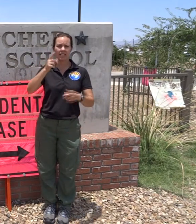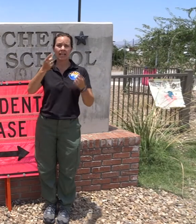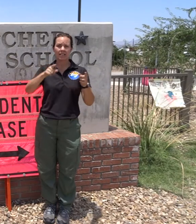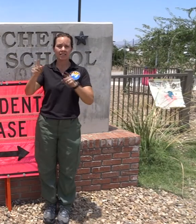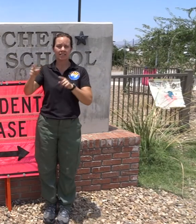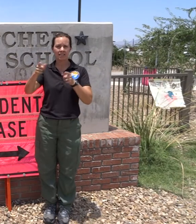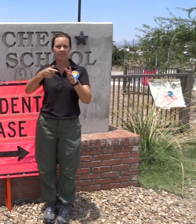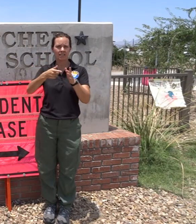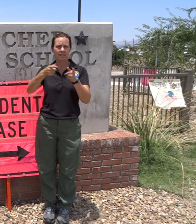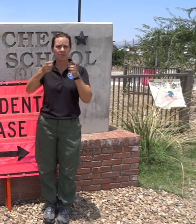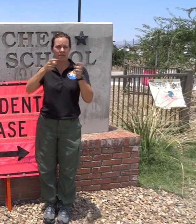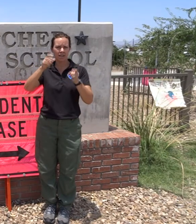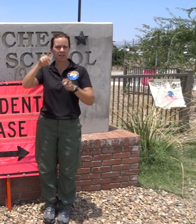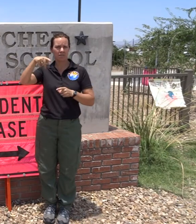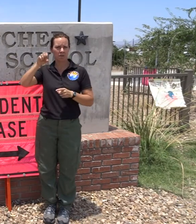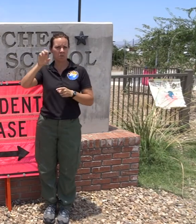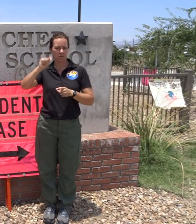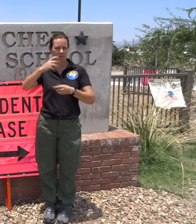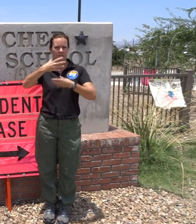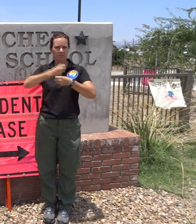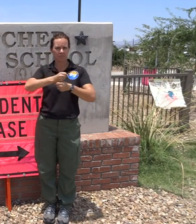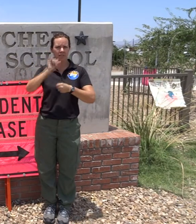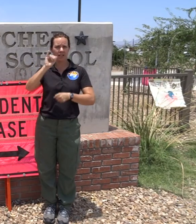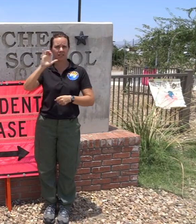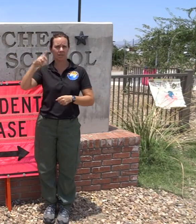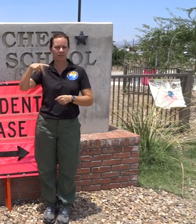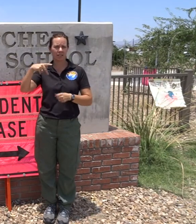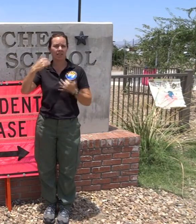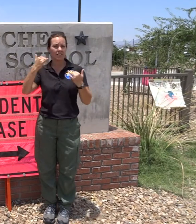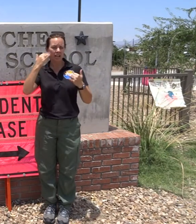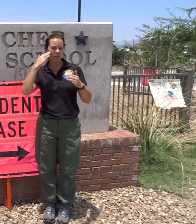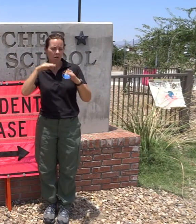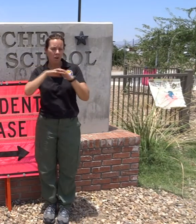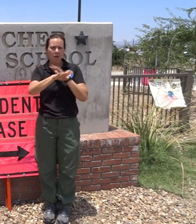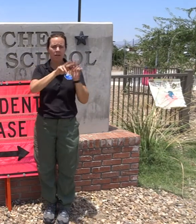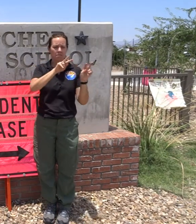going to take a mini tour and give a brief explanation of the different offices